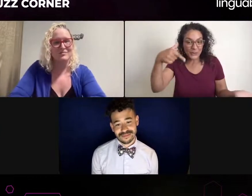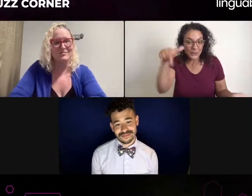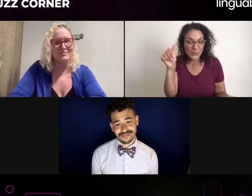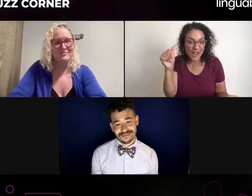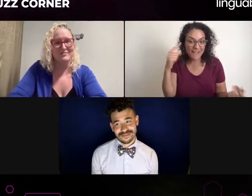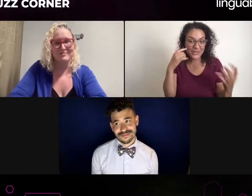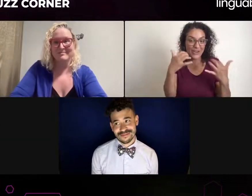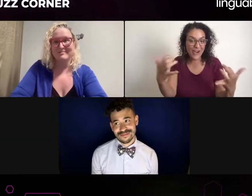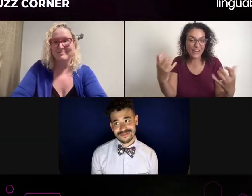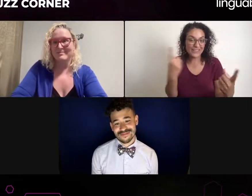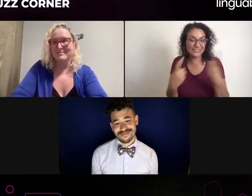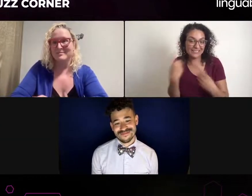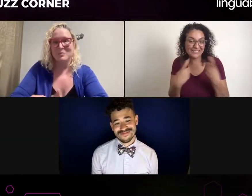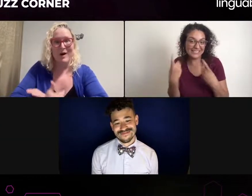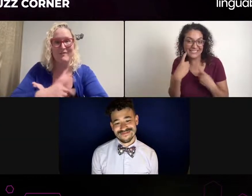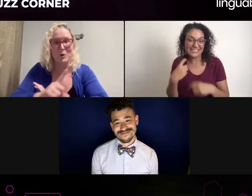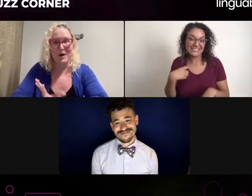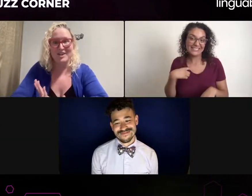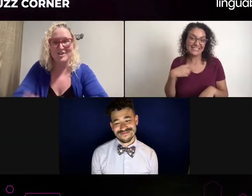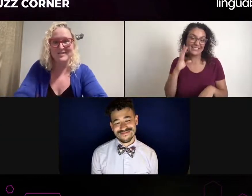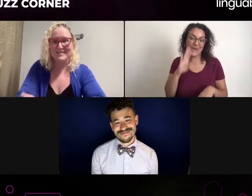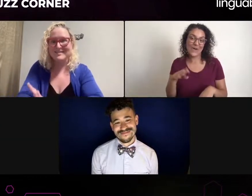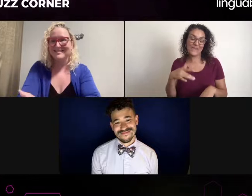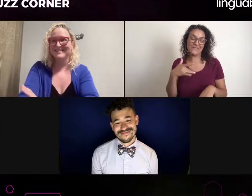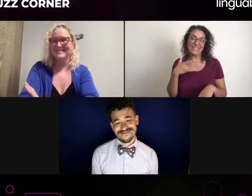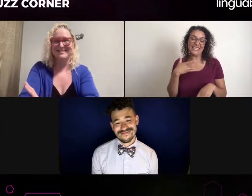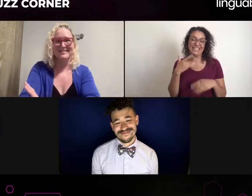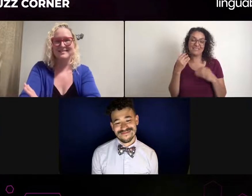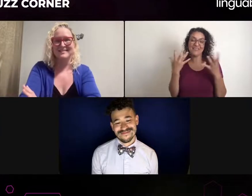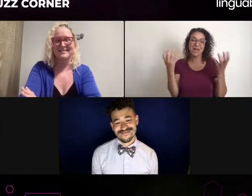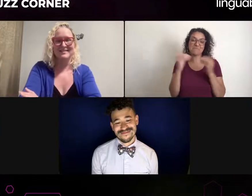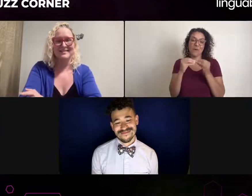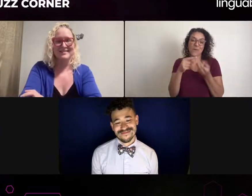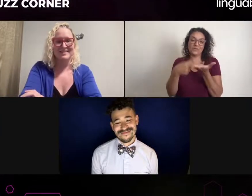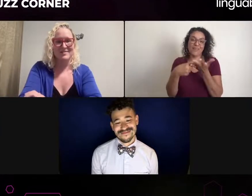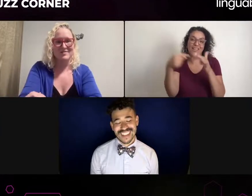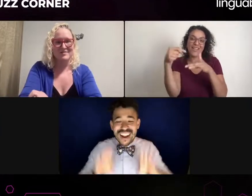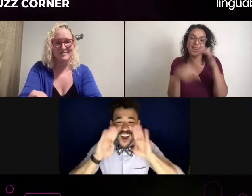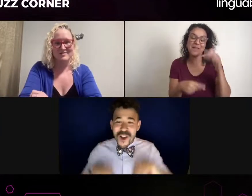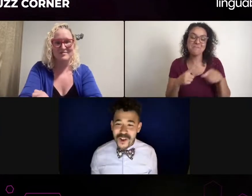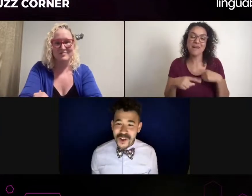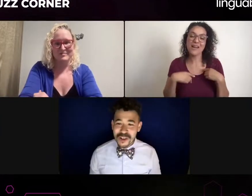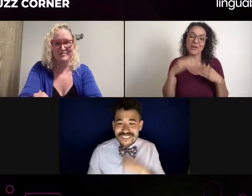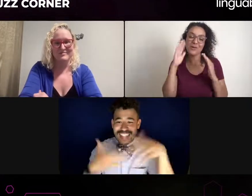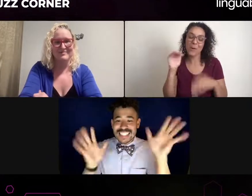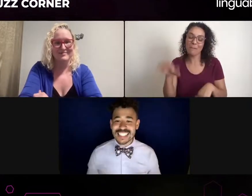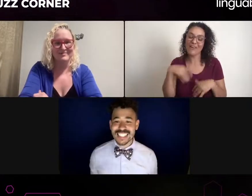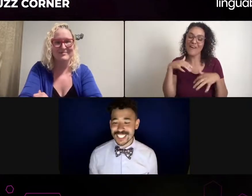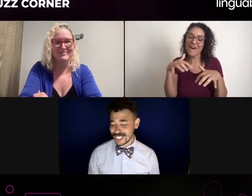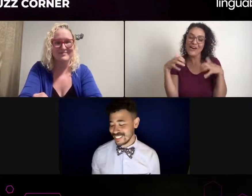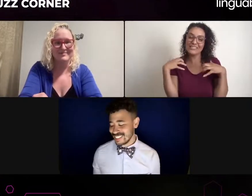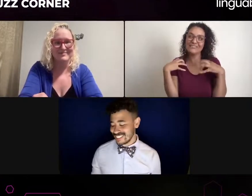whoever all that was there, you know, First I thanked them. I thanked them for letting me Be there in person